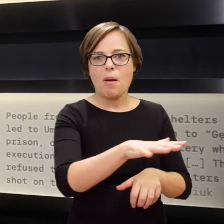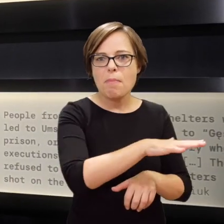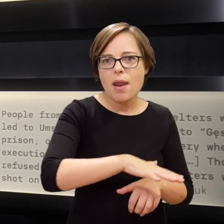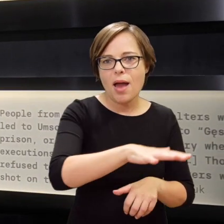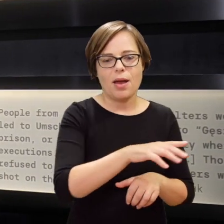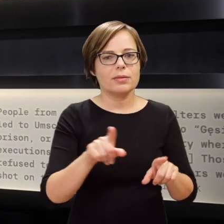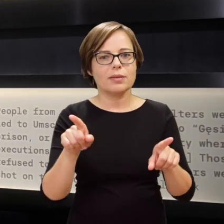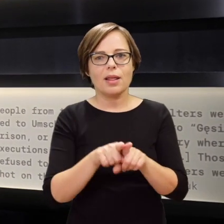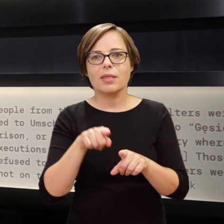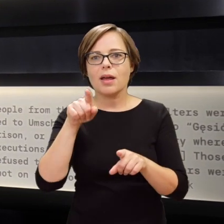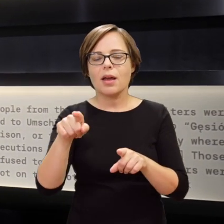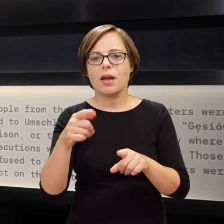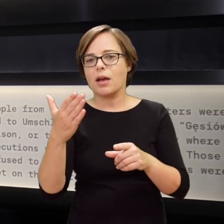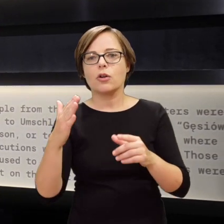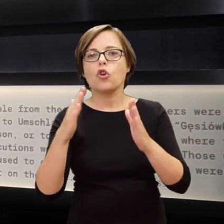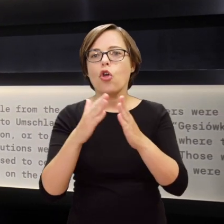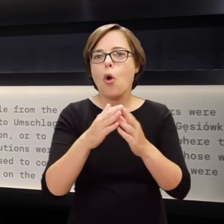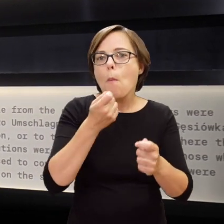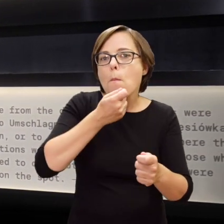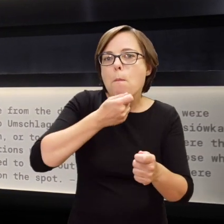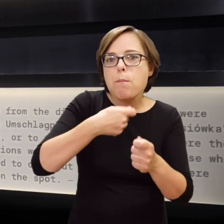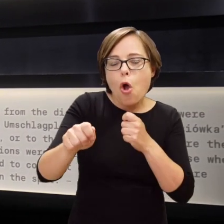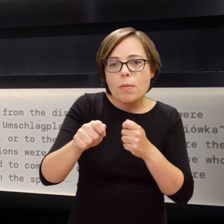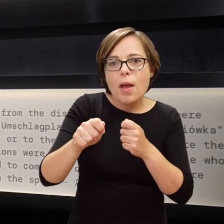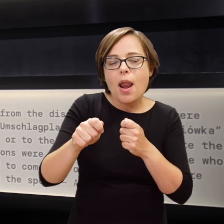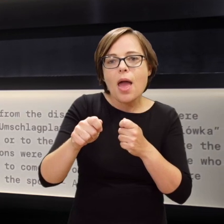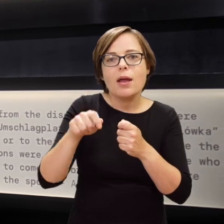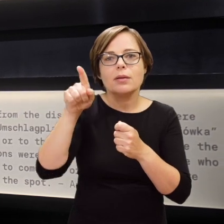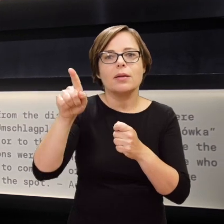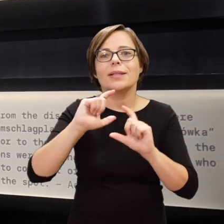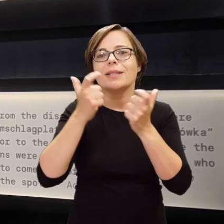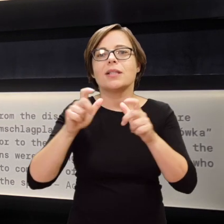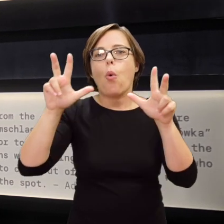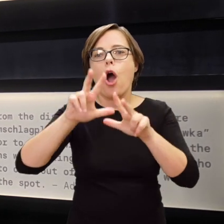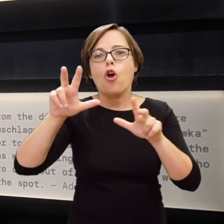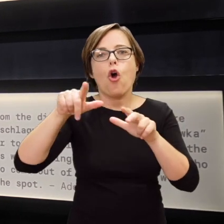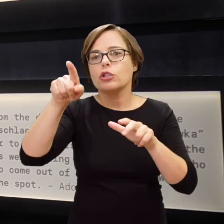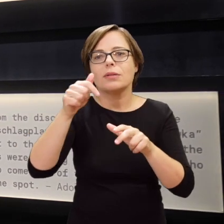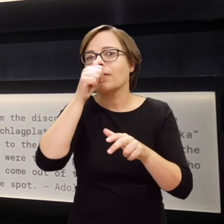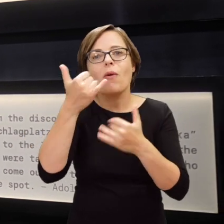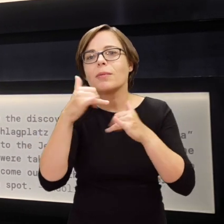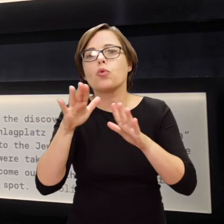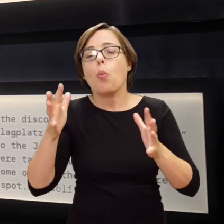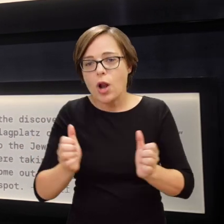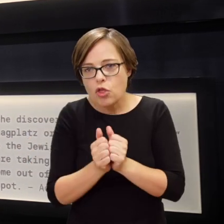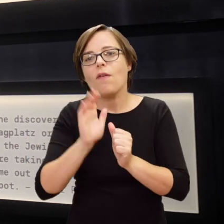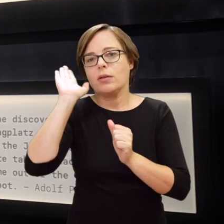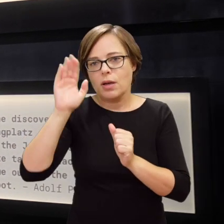Photos taken right after a house had been set on fire and the entire family jumped out of the window to their death, the only way to escape the fire.